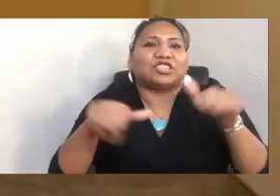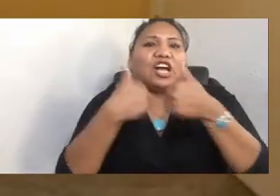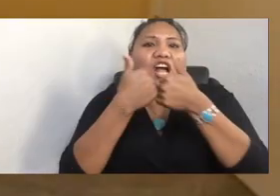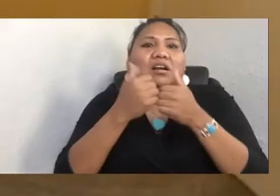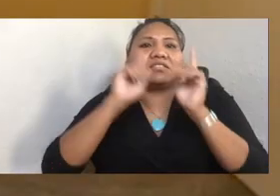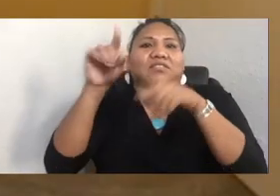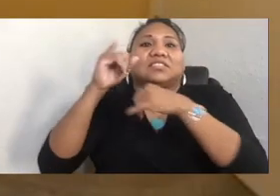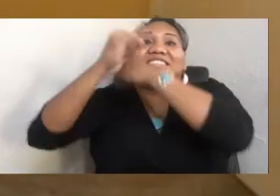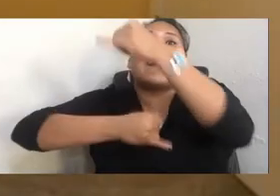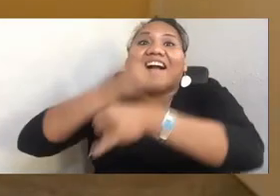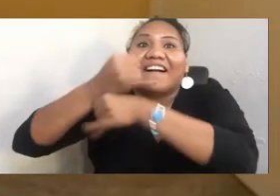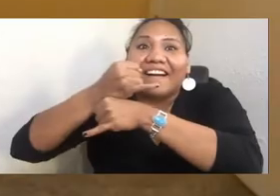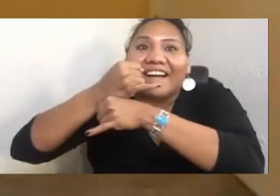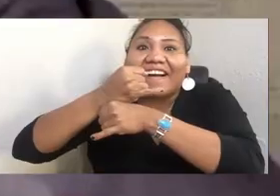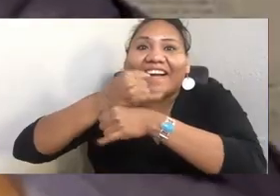Like I don't have enough to do, Michael. Thanks.